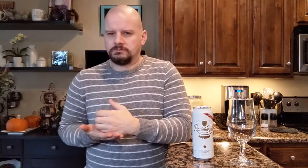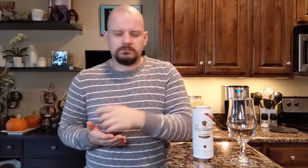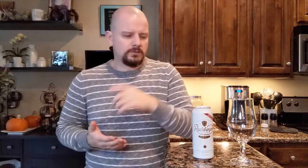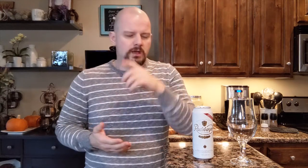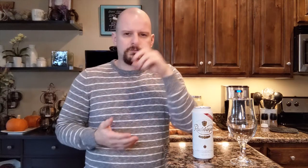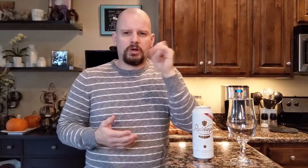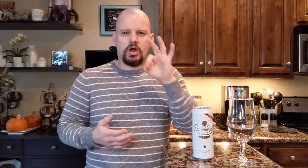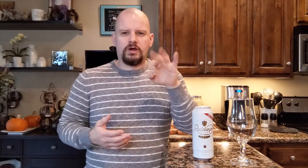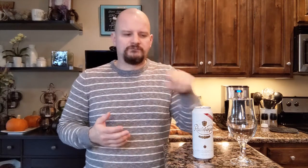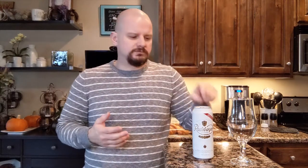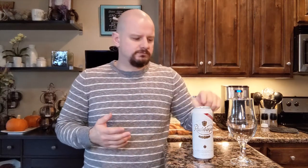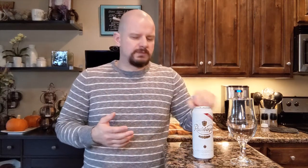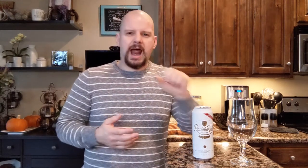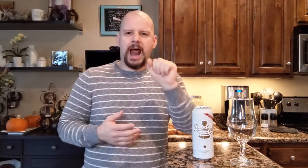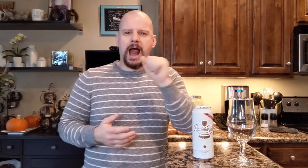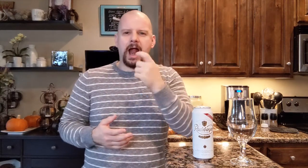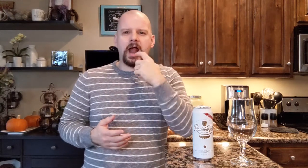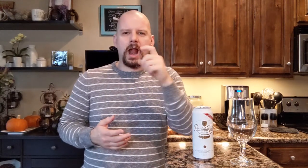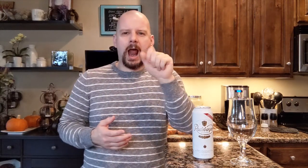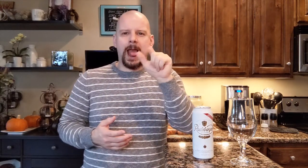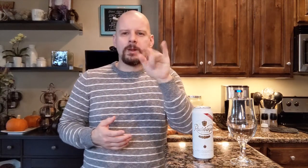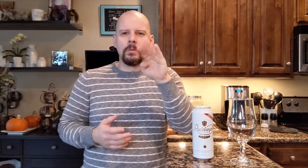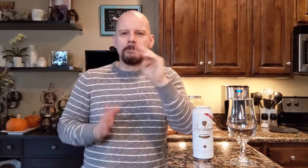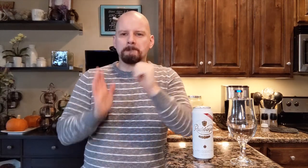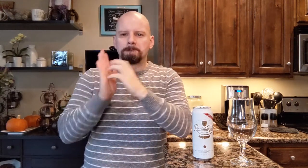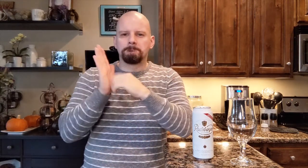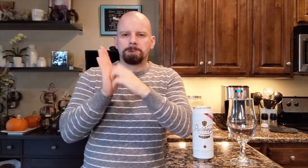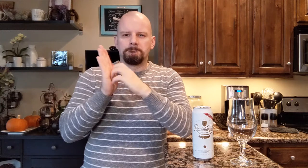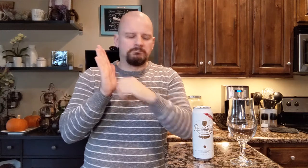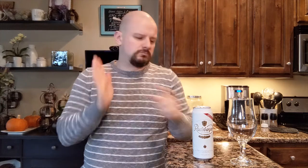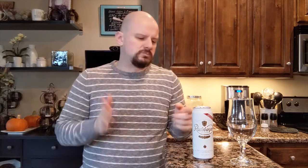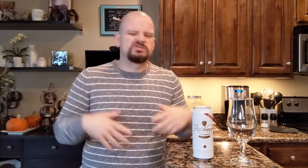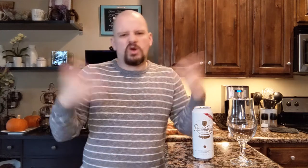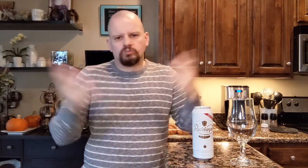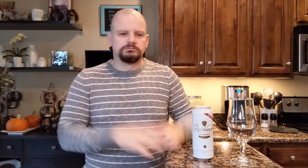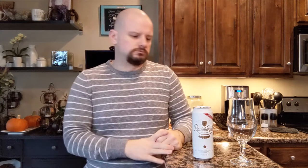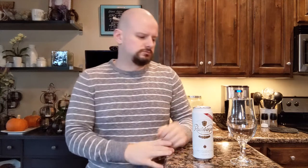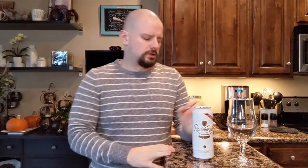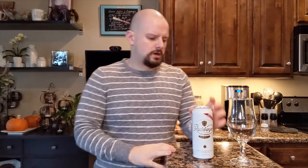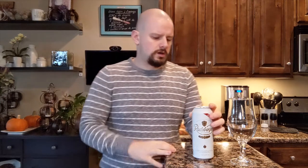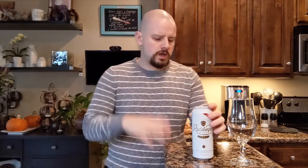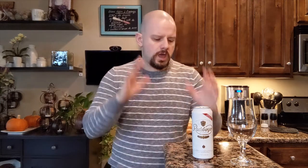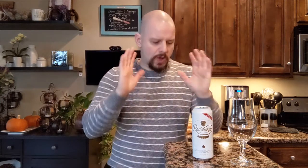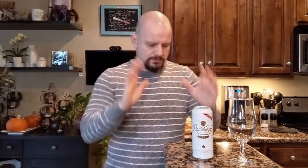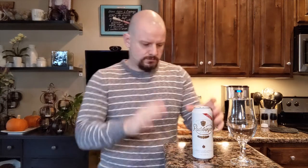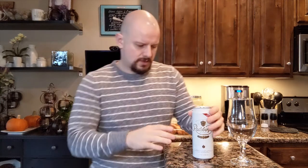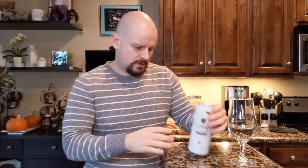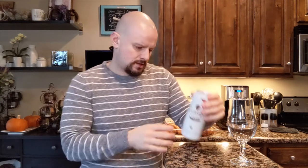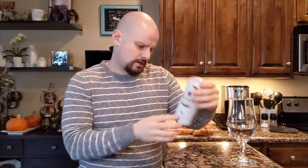because the liquid can erode the aluminum inside. All right...